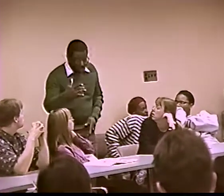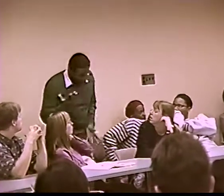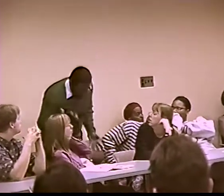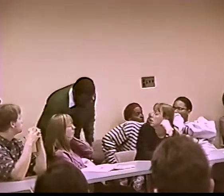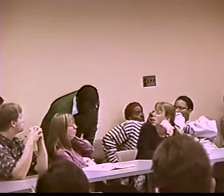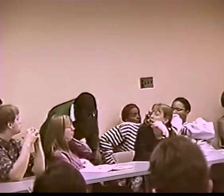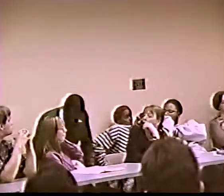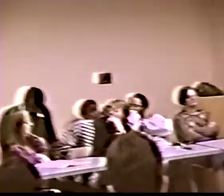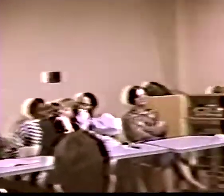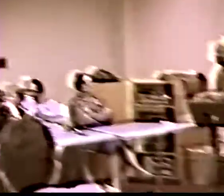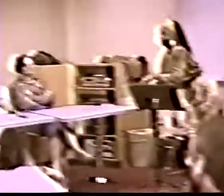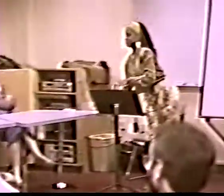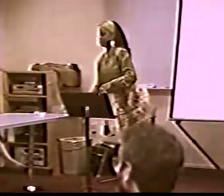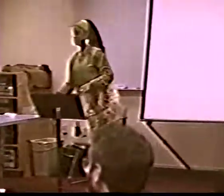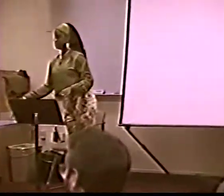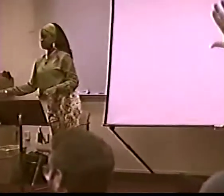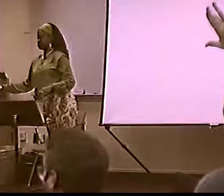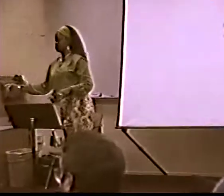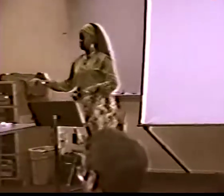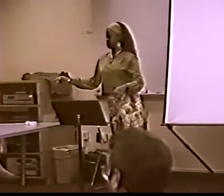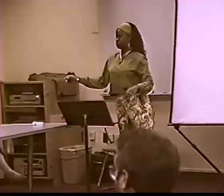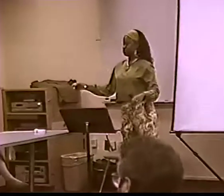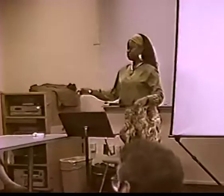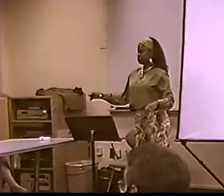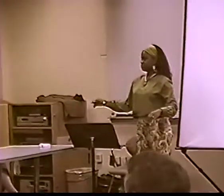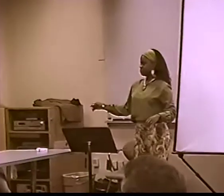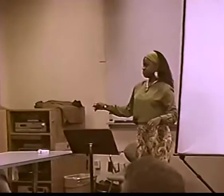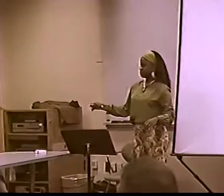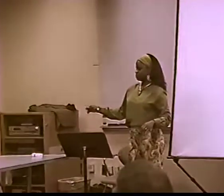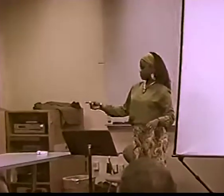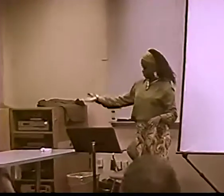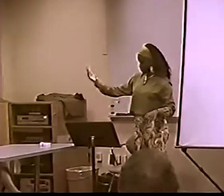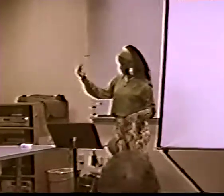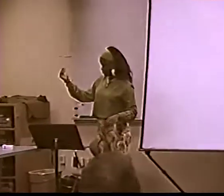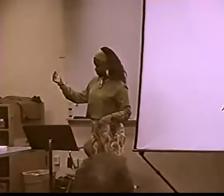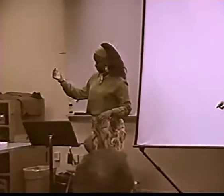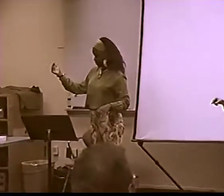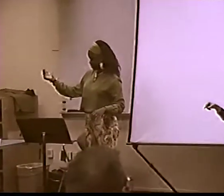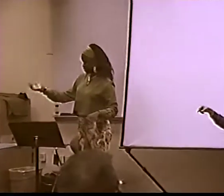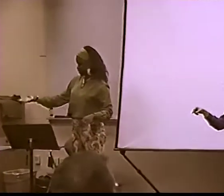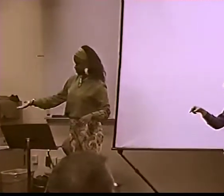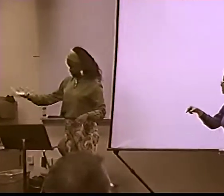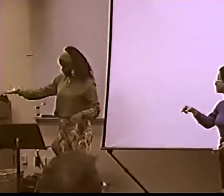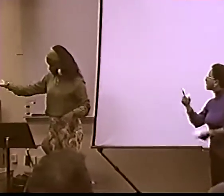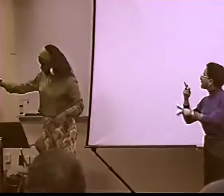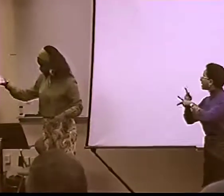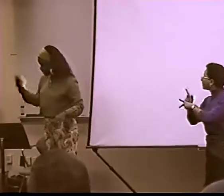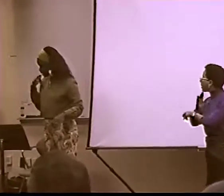THEY CAN CHOOSE, AND THEY WILL FIND THE MOST APPROPRIATE TYPE OF WAY--